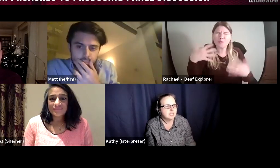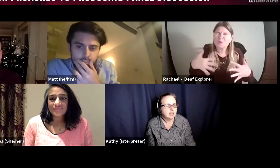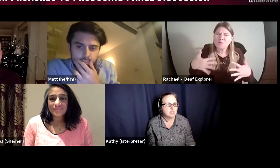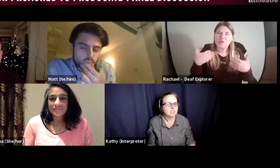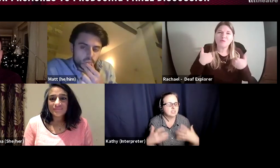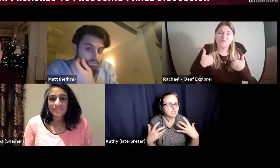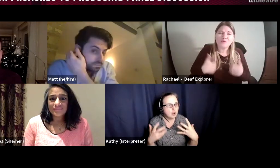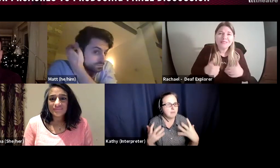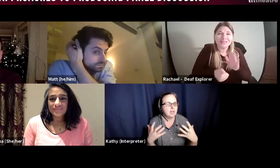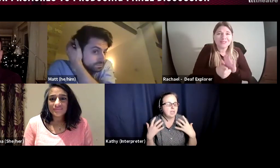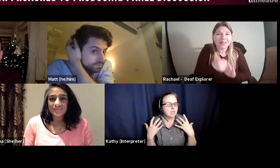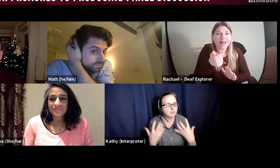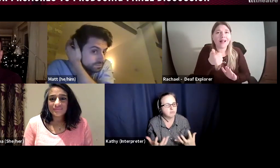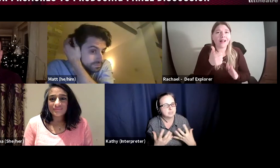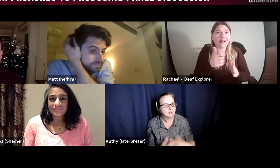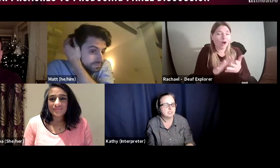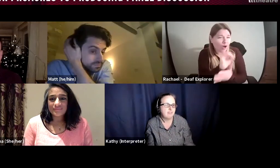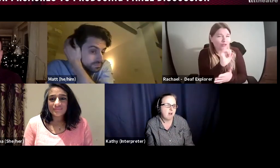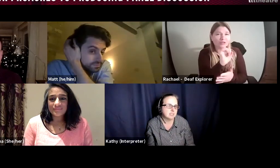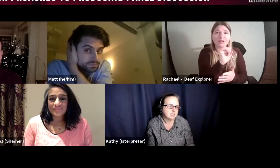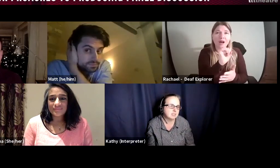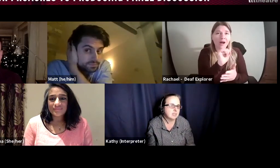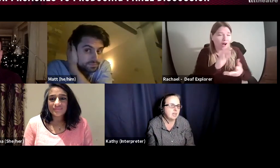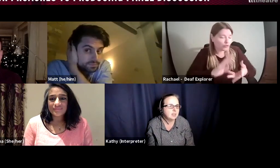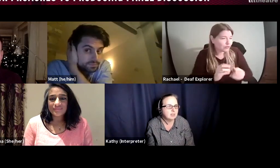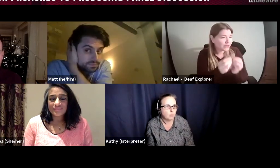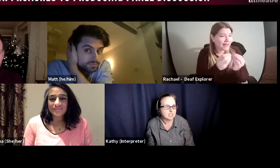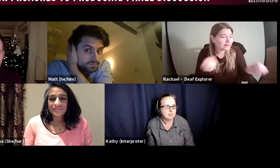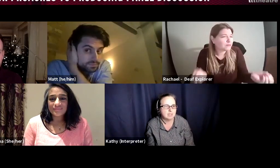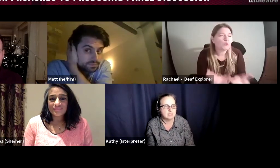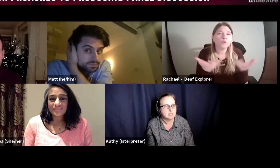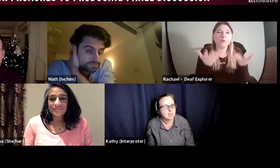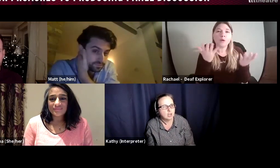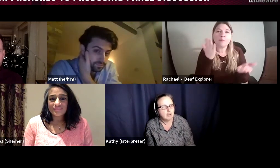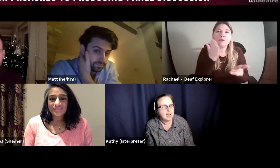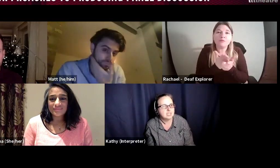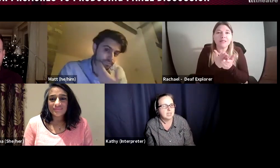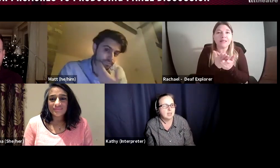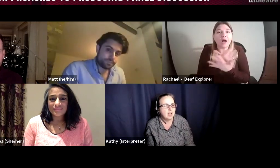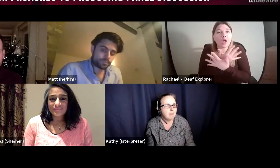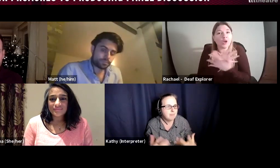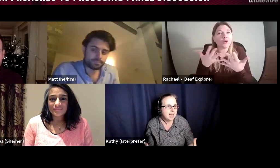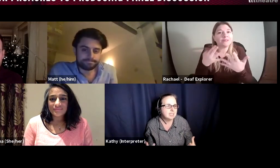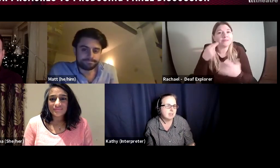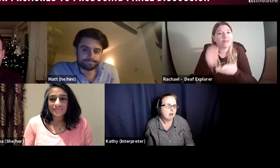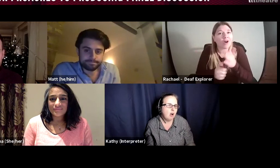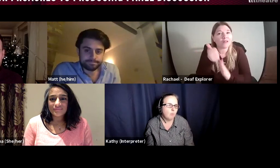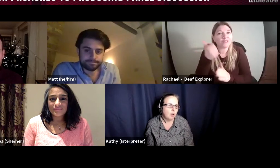there was so many incredible deaf artists in the west Midlands creating amazing art work,